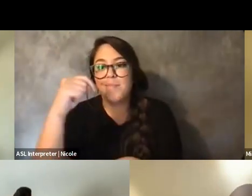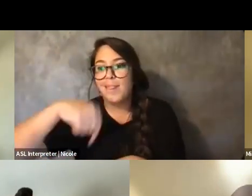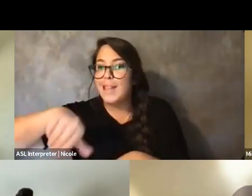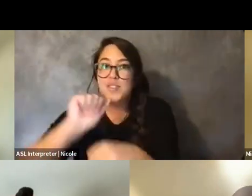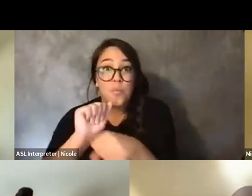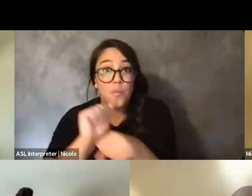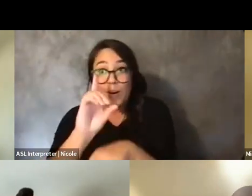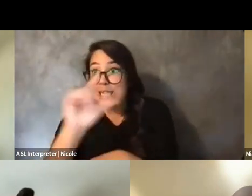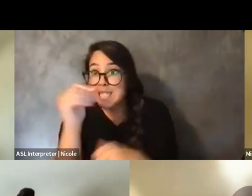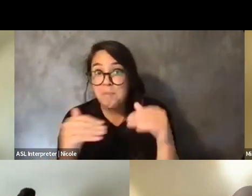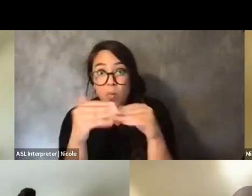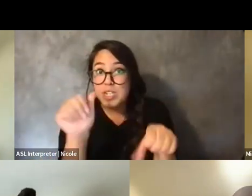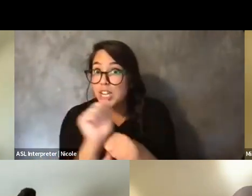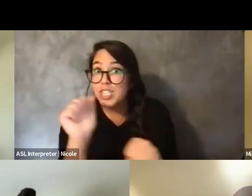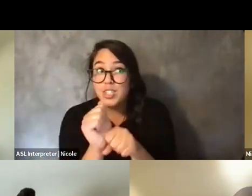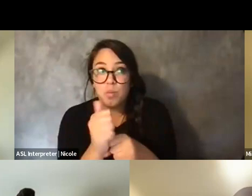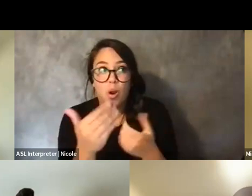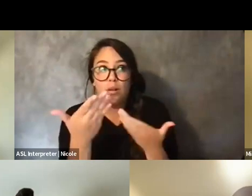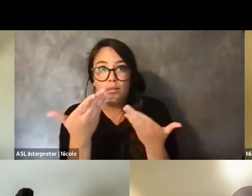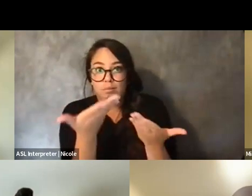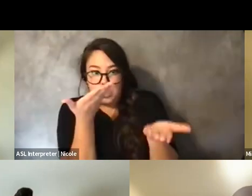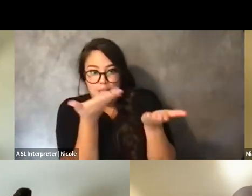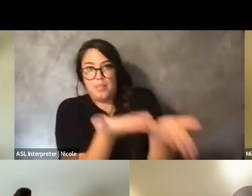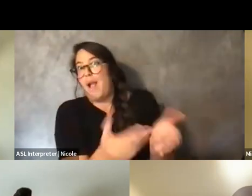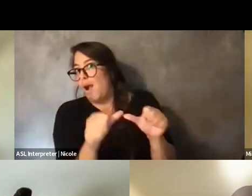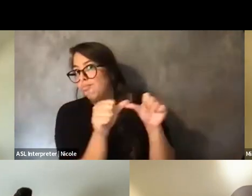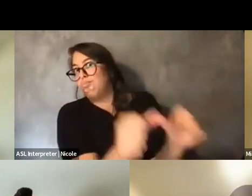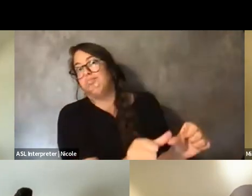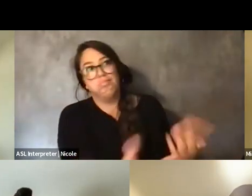And if someone else gets to it before us, like, that's OK too.